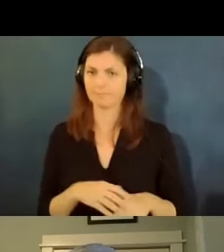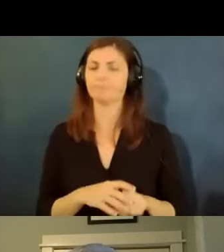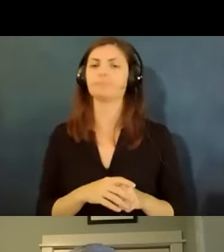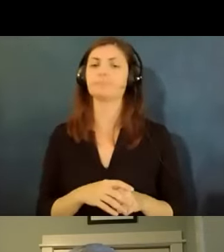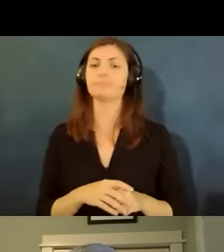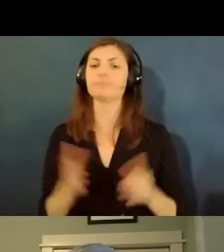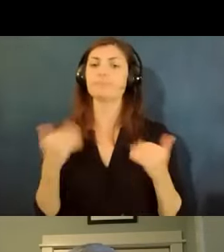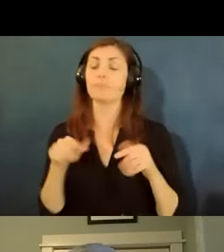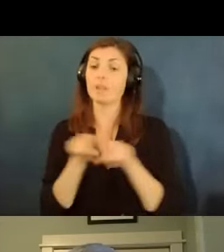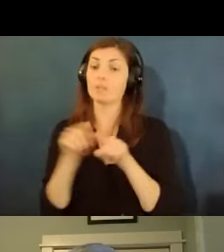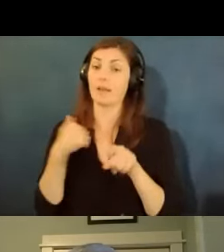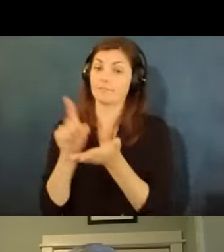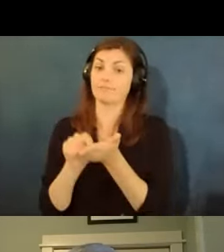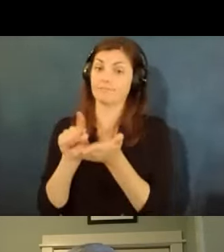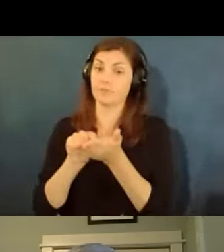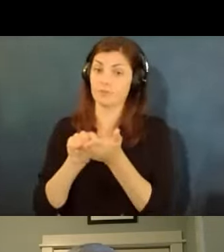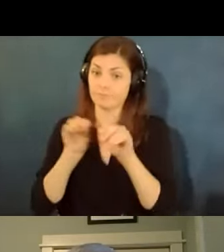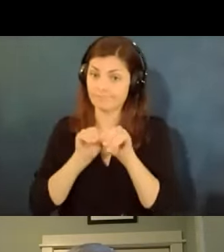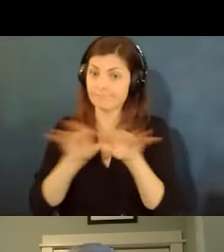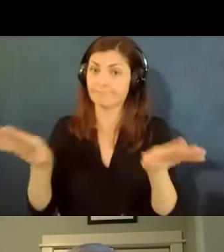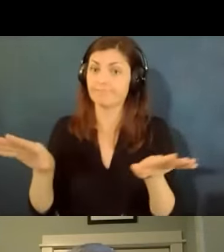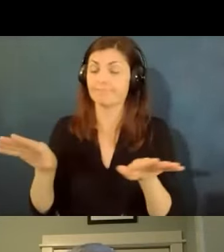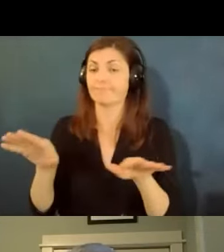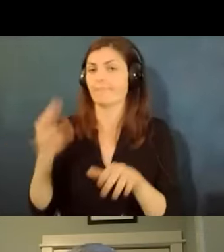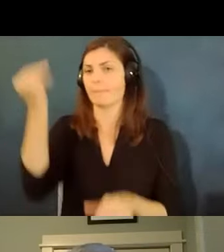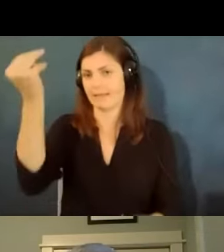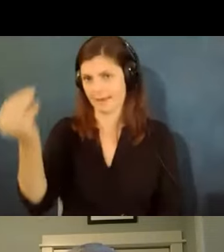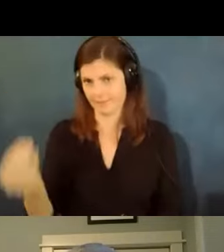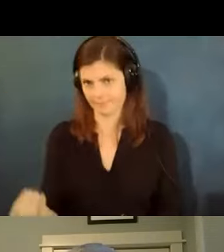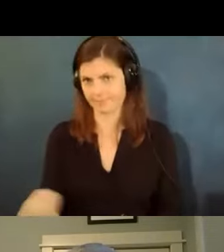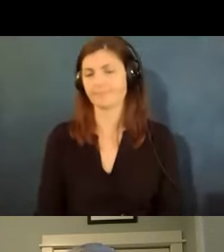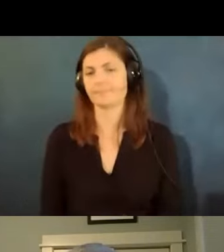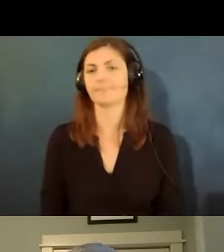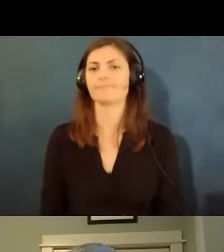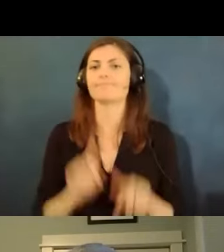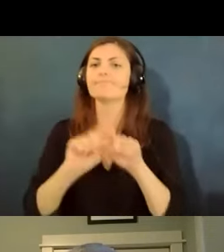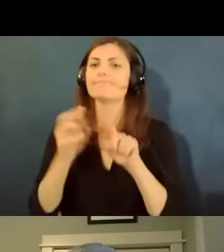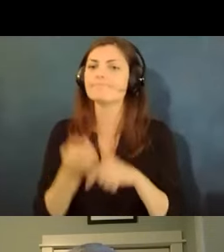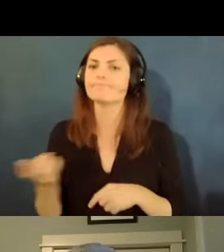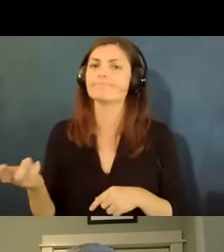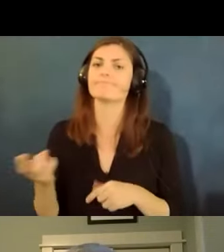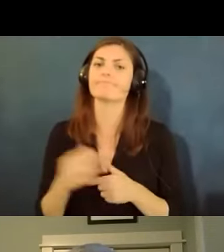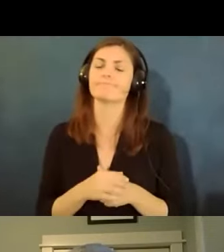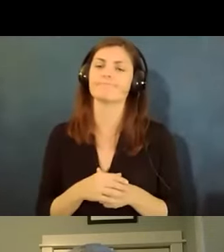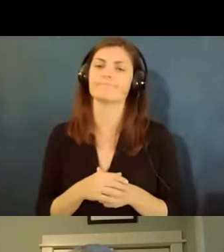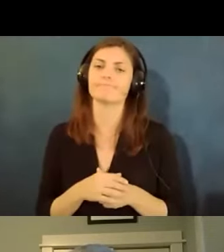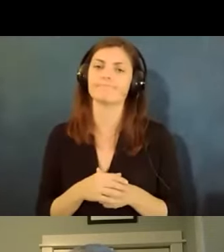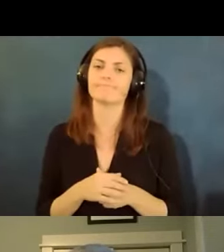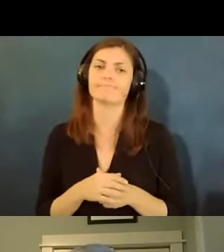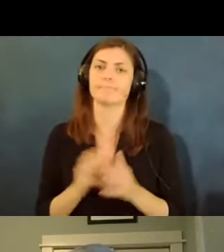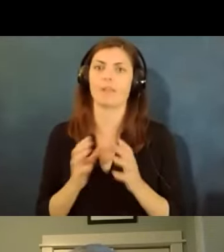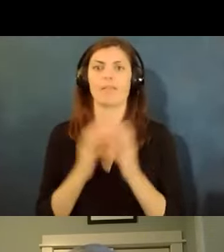this link as well it goes out every monday and with resources and lots of helpful links